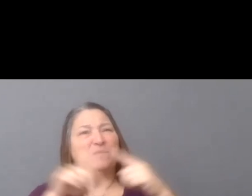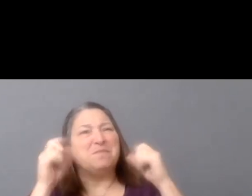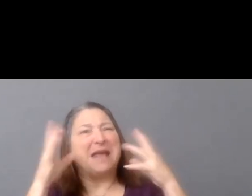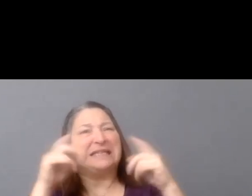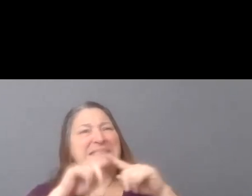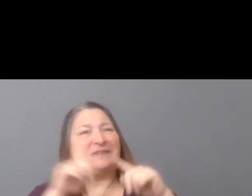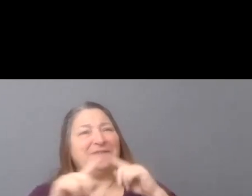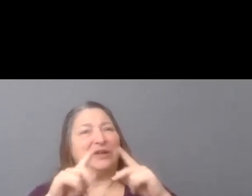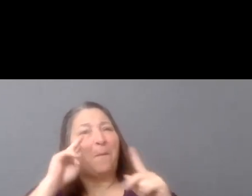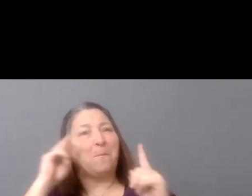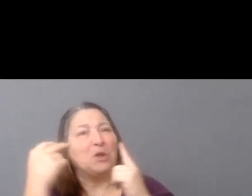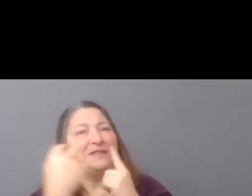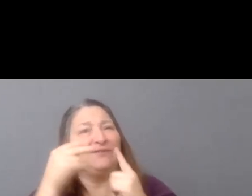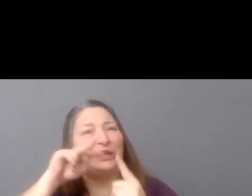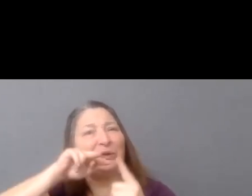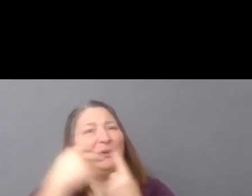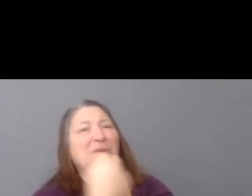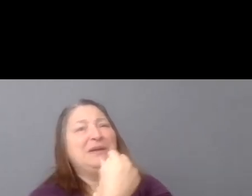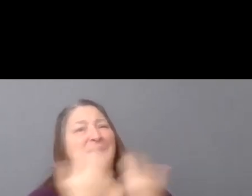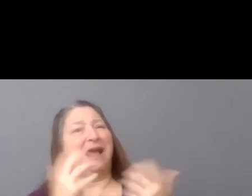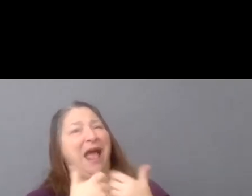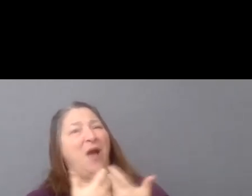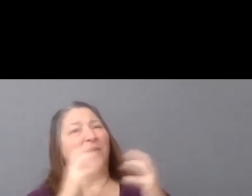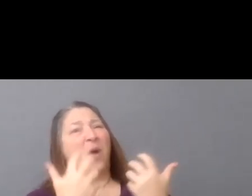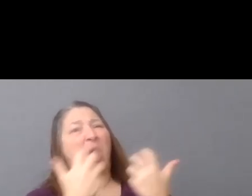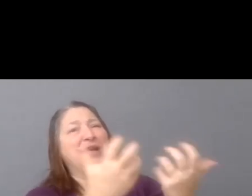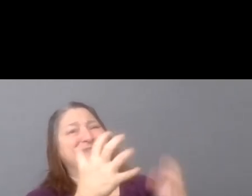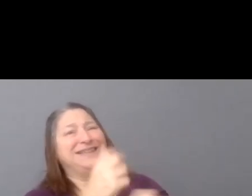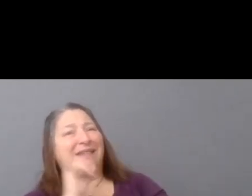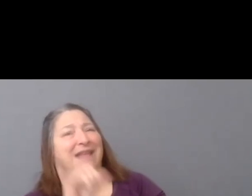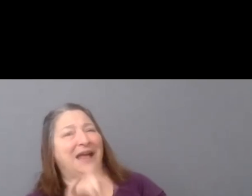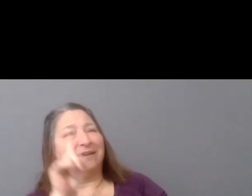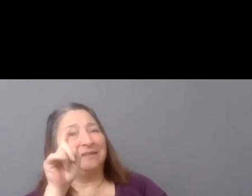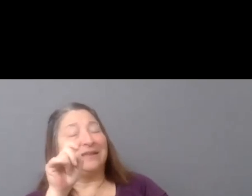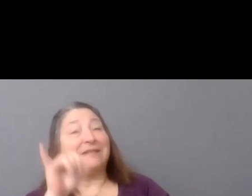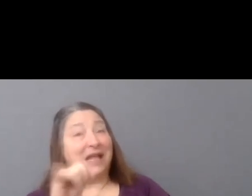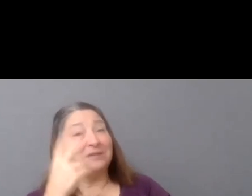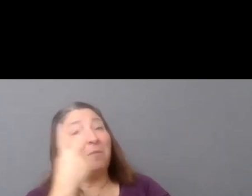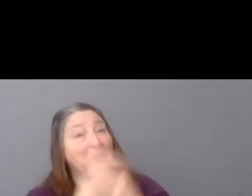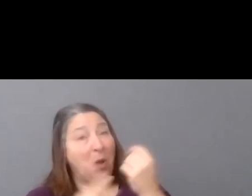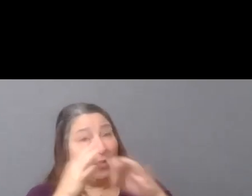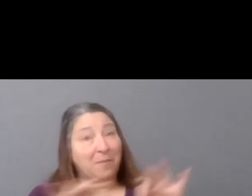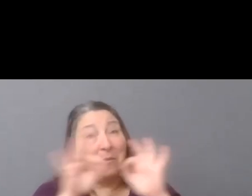And I think both of these are two very important parts of this conversation.